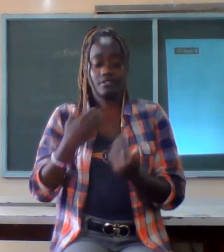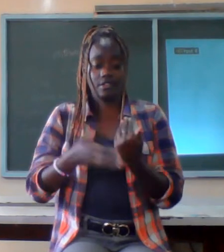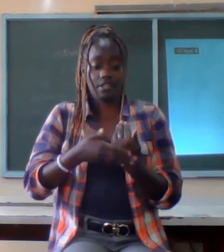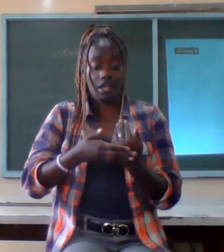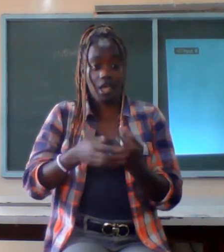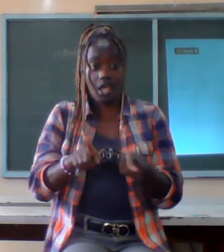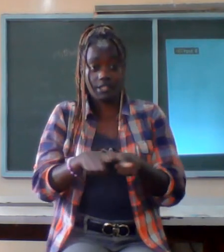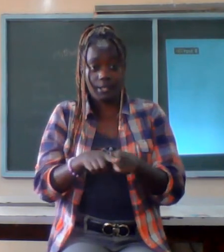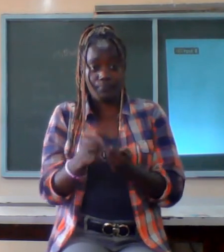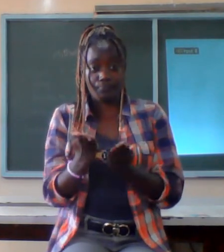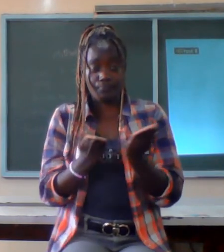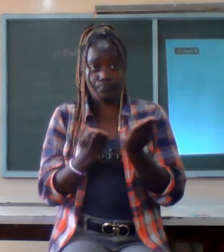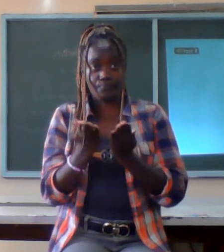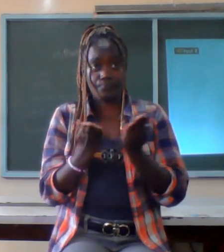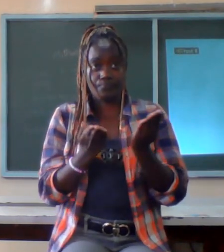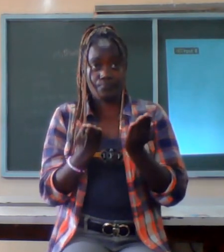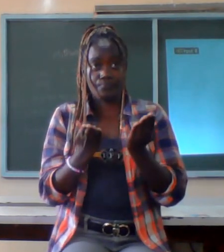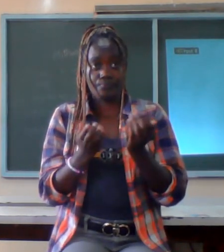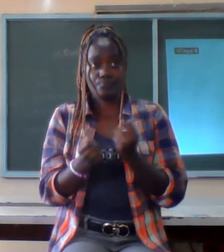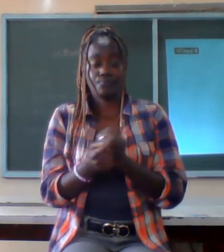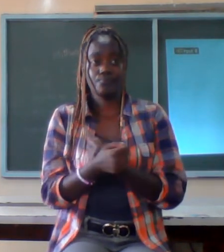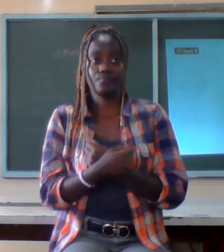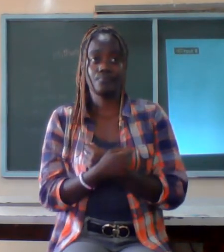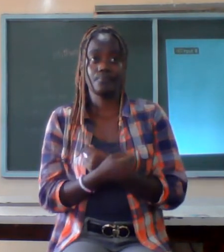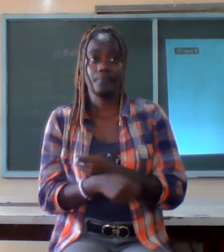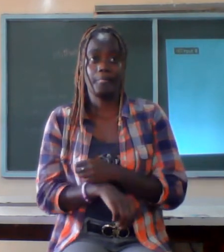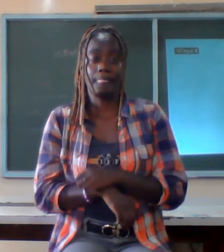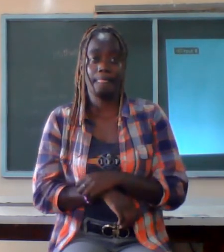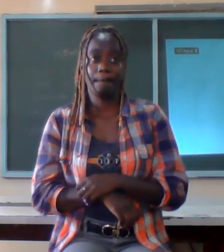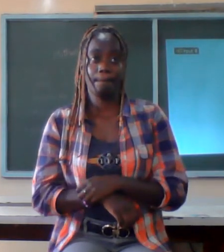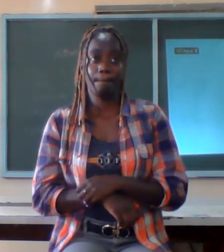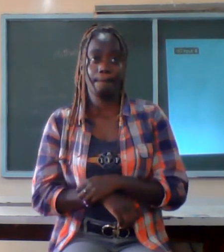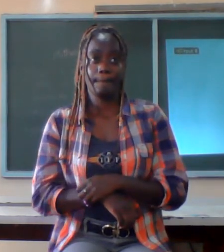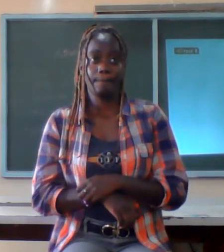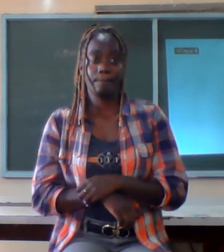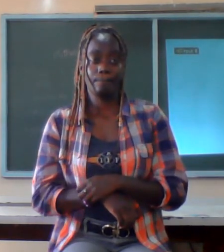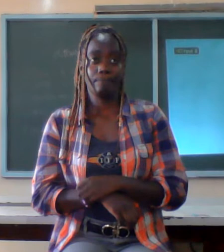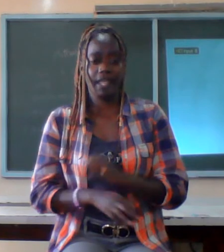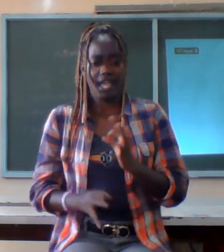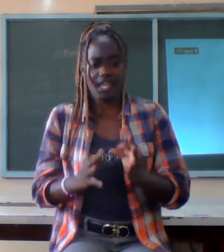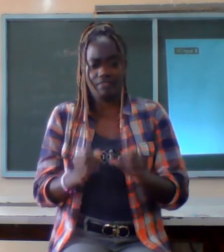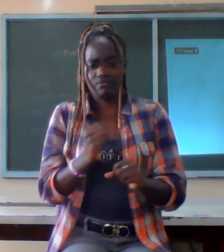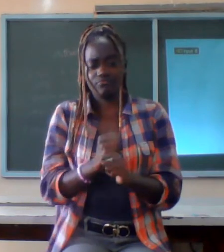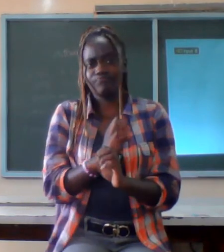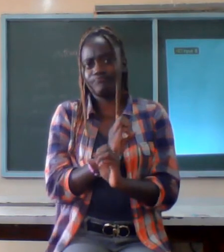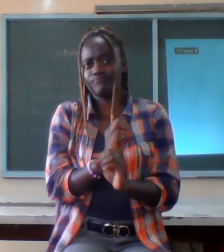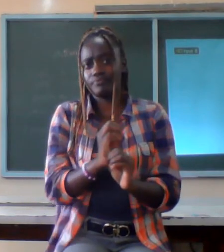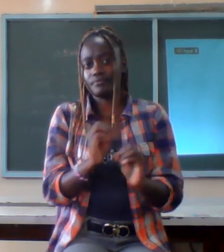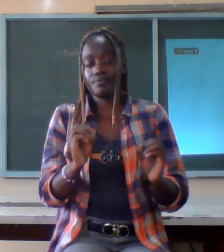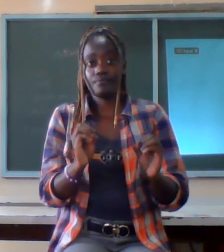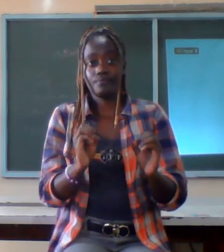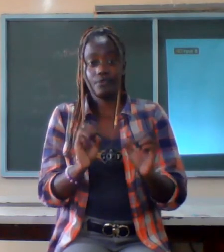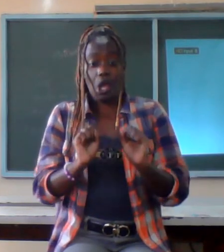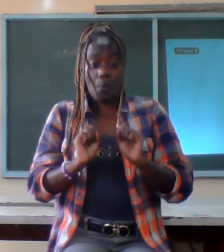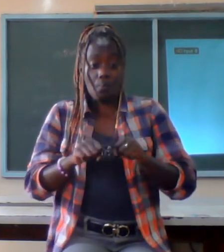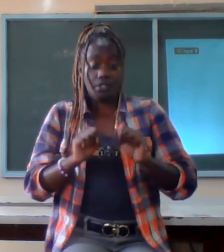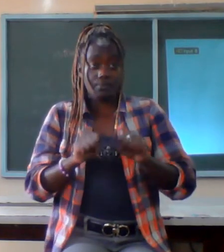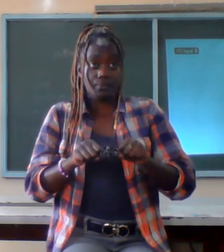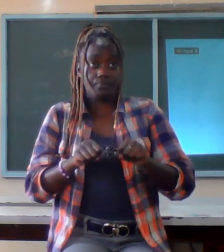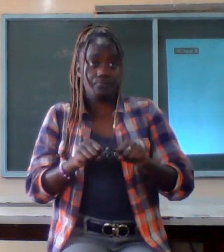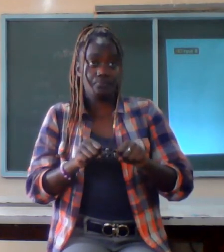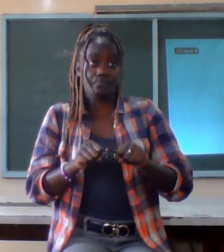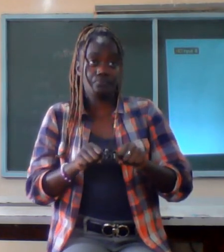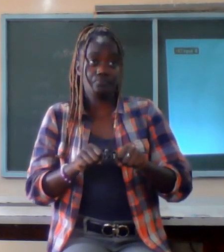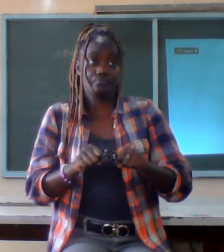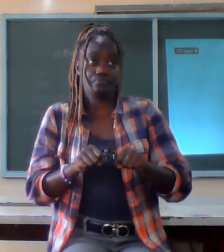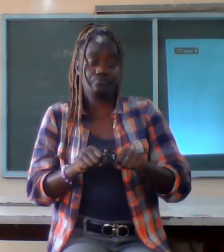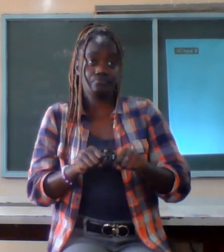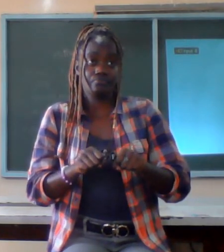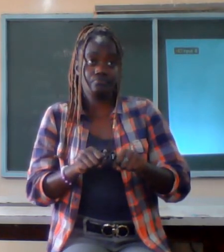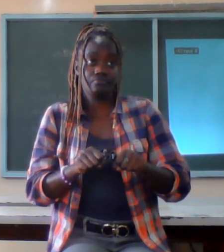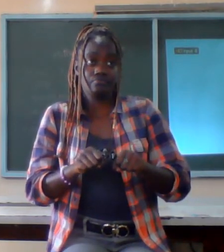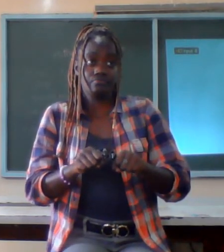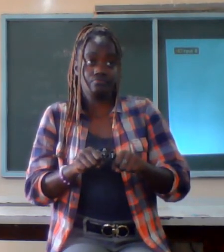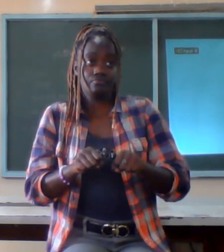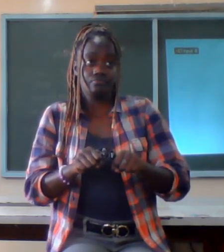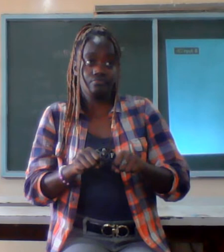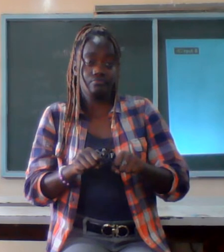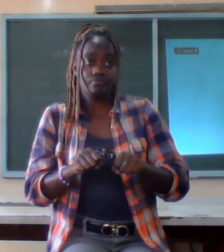and proper service if this is more to die it will break down somewhere exposing the